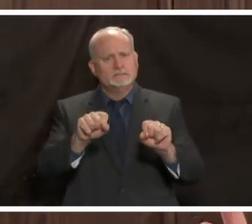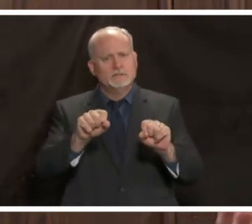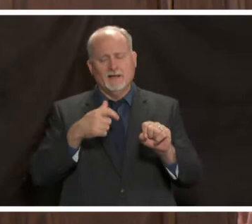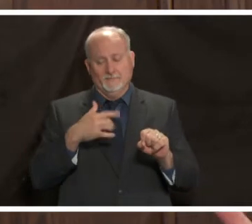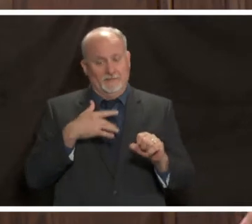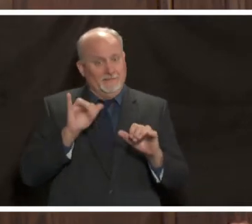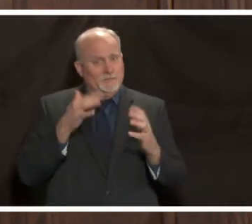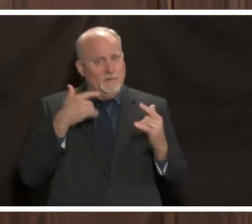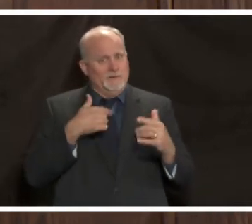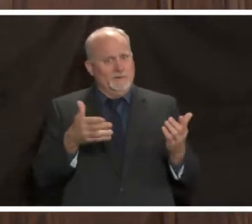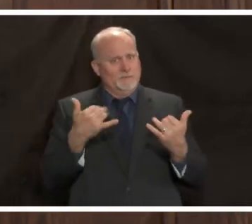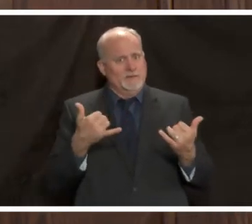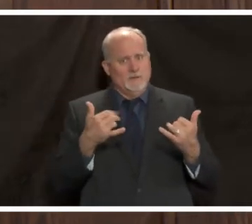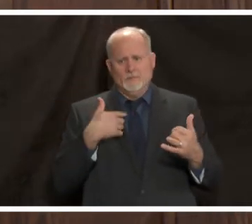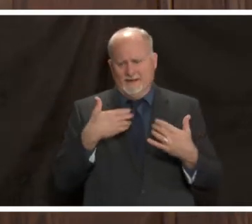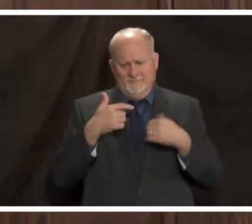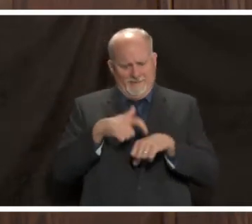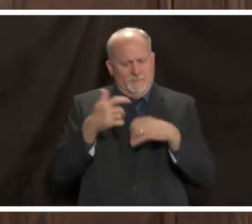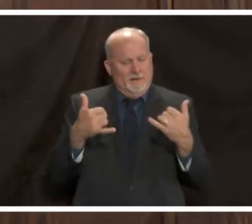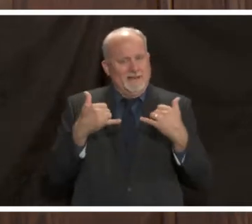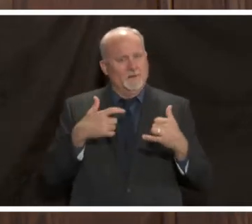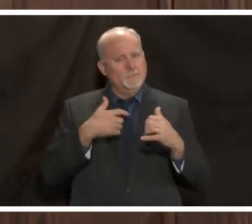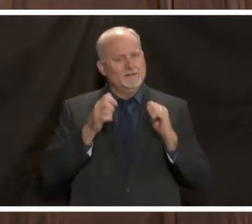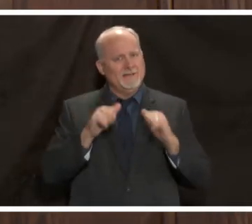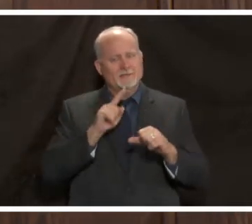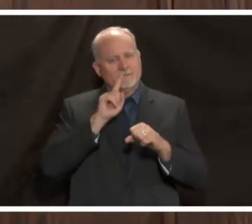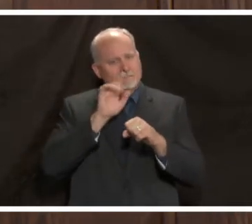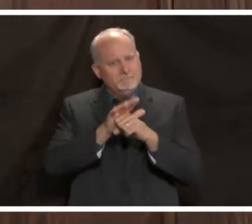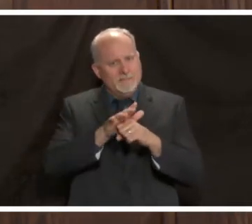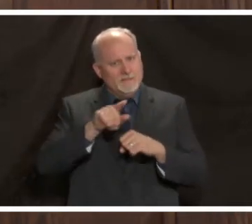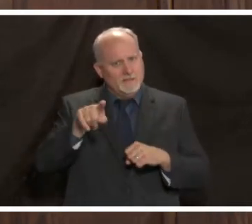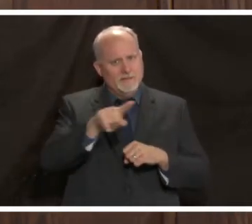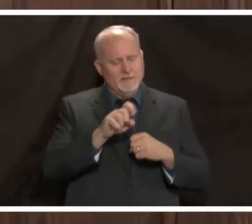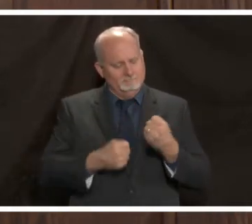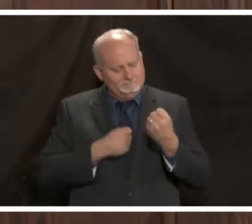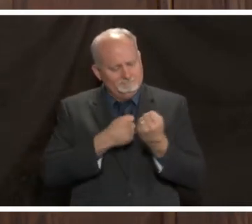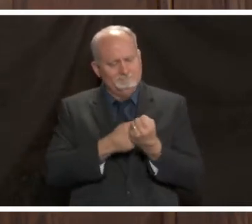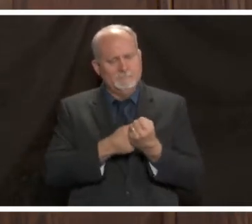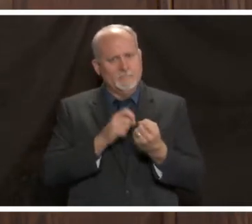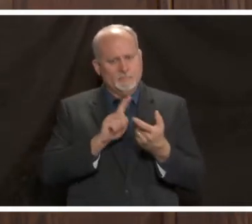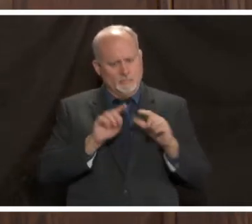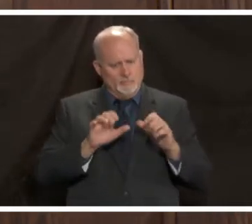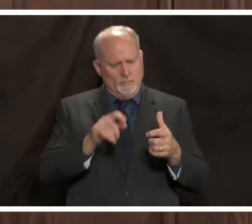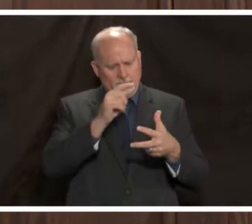we've got time right now we can commit ourselves to doing all the things we've said and i'm not